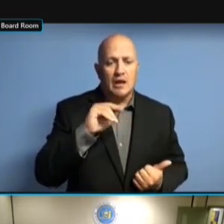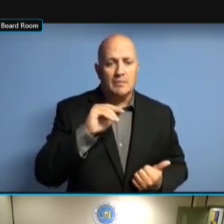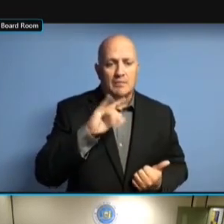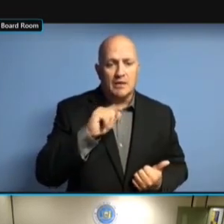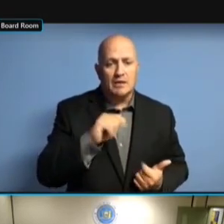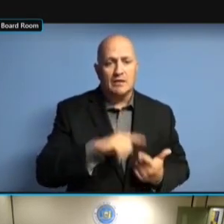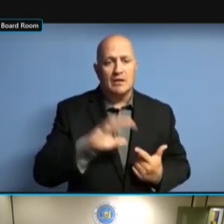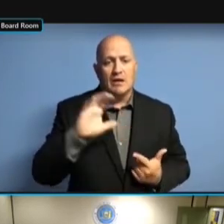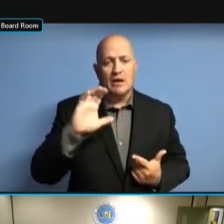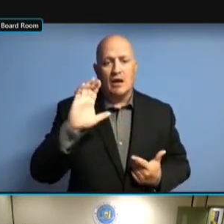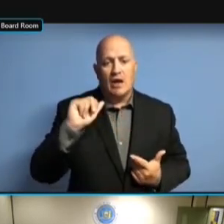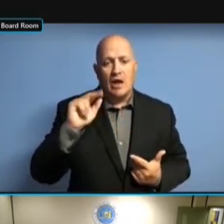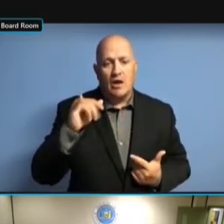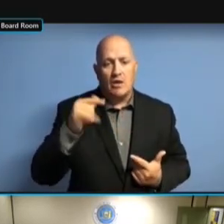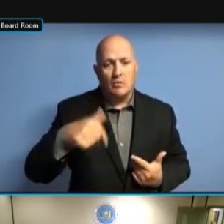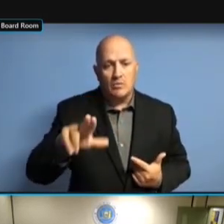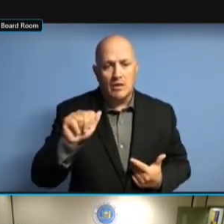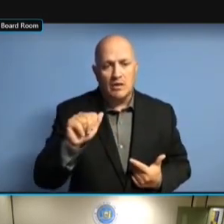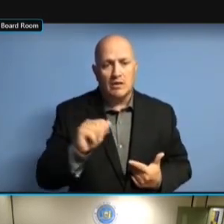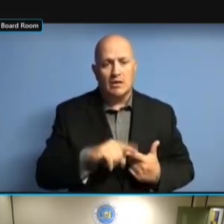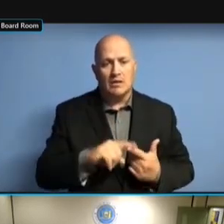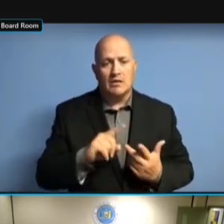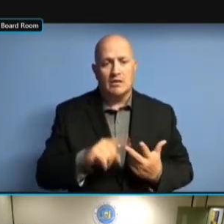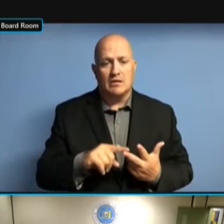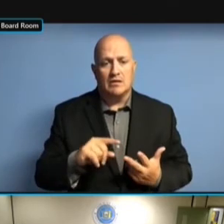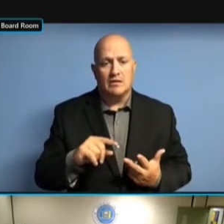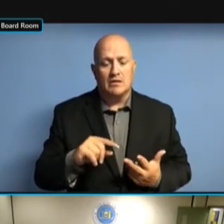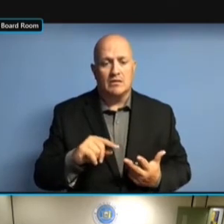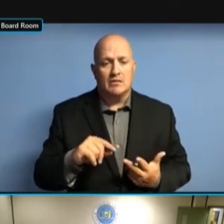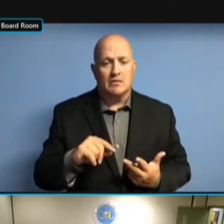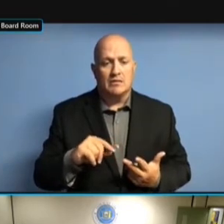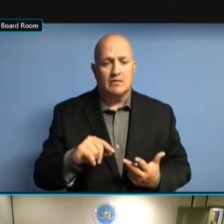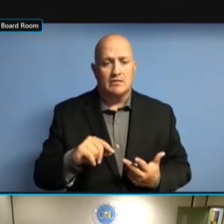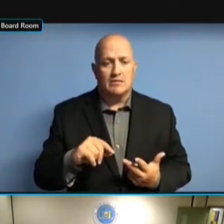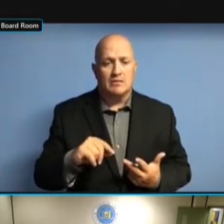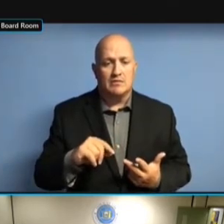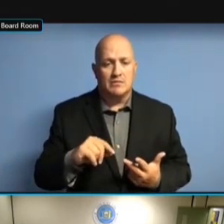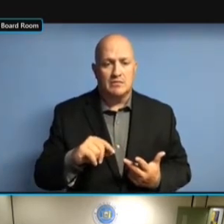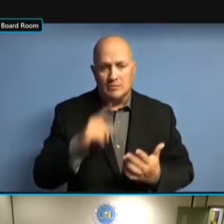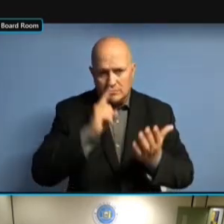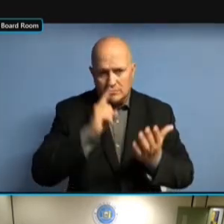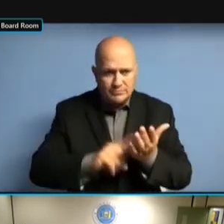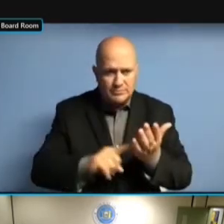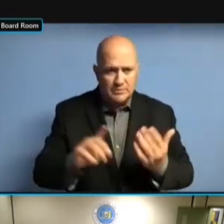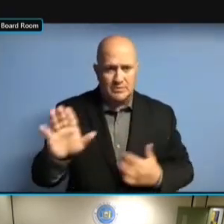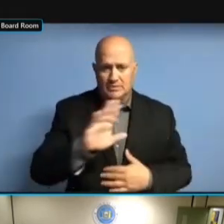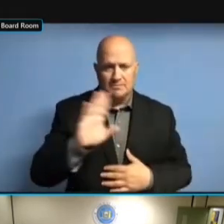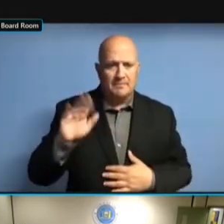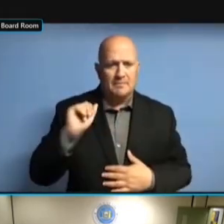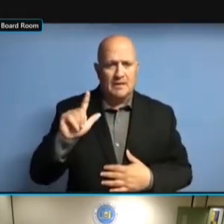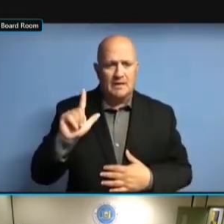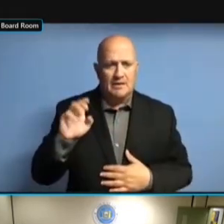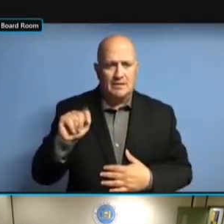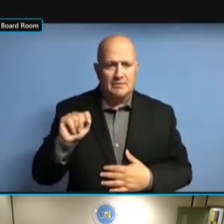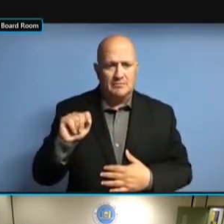WITH REGARD TO EARLY BALLOT SYSTEMS, WITH REGARD TO EARLY BALLOT SYSTEMS, WE WITH REGARD TO EARLY BALLOT SYSTEMS, WE HAVE SYSTEMS, WE HAVE SYSTEMS, WE HAVE BEEN SYSTEMS, WE HAVE BEEN WORKING SYSTEMS, WE HAVE BEEN WORKING ON SYSTEMS, WE HAVE BEEN WORKING ON TESTING SYSTEMS, WE HAVE BEEN WORKING ON TESTING FOR SYSTEMS, WE HAVE BEEN WORKING ON TESTING FOR THE BEEN WORKING ON TESTING FOR THE BEEN WORKING ON TESTING FOR THE TWO BEEN WORKING ON TESTING FOR THE TWO SUBMISSIONS BEEN WORKING ON TESTING FOR THE TWO SUBMISSIONS THAT BEEN WORKING ON TESTING FOR THE TWO SUBMISSIONS THAT WE BEEN WORKING ON TESTING FOR THE TWO SUBMISSIONS THAT WE RECEIVED TWO SUBMISSIONS THAT WE RECEIVED TWO SUBMISSIONS THAT WE RECEIVED FROM TWO SUBMISSIONS THAT WE RECEIVED FROM KNOWING